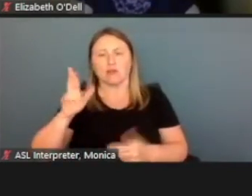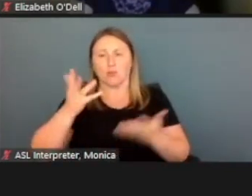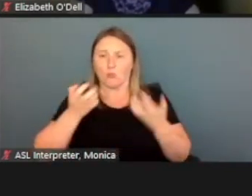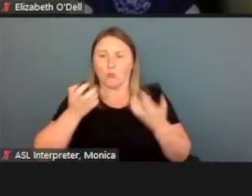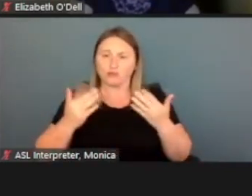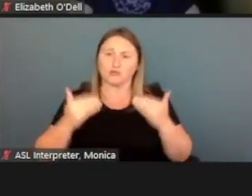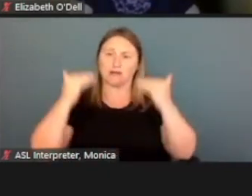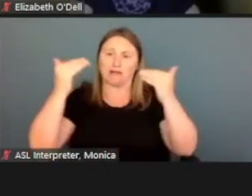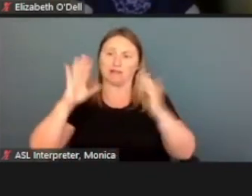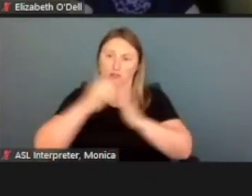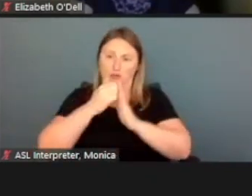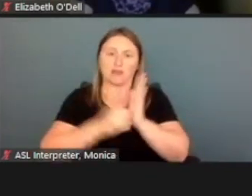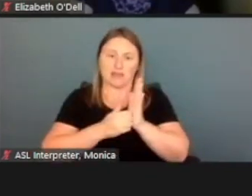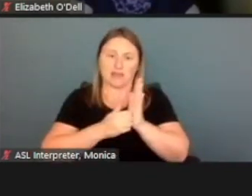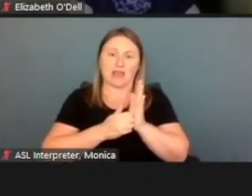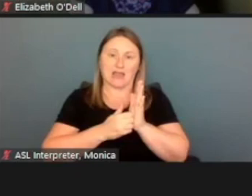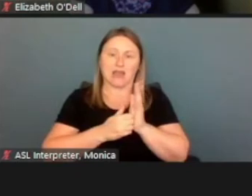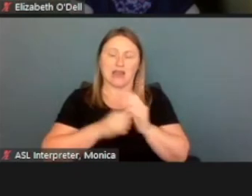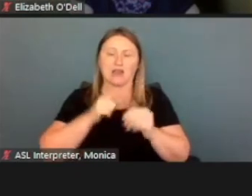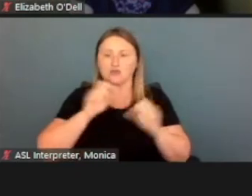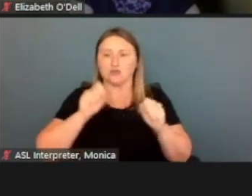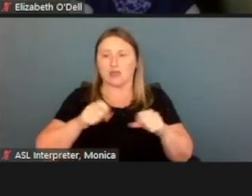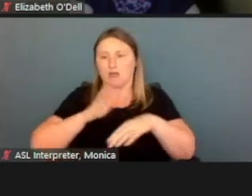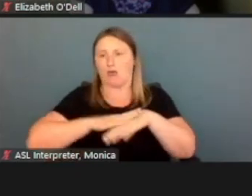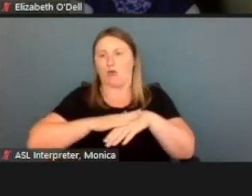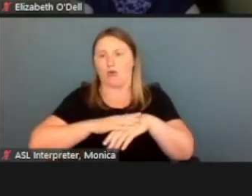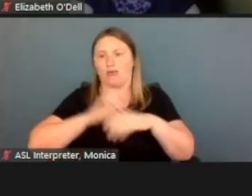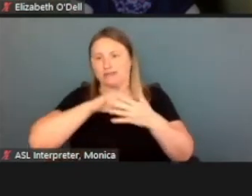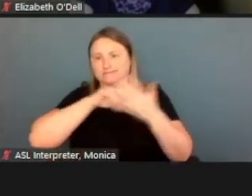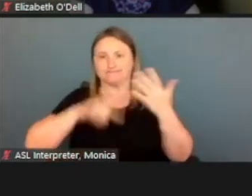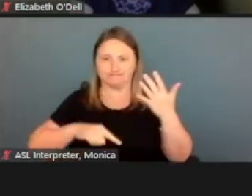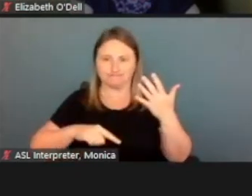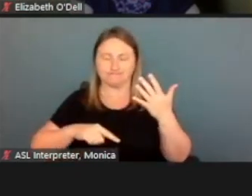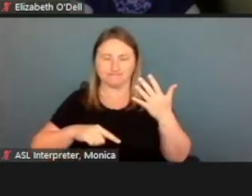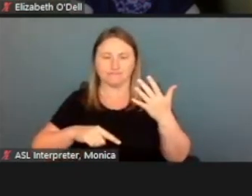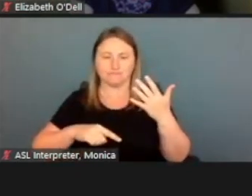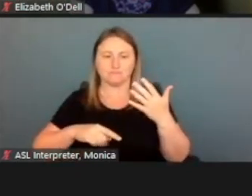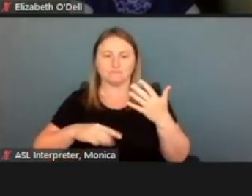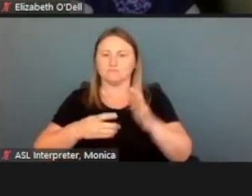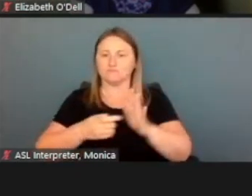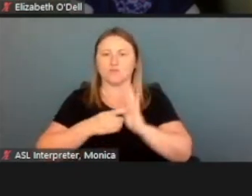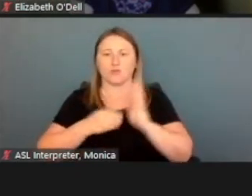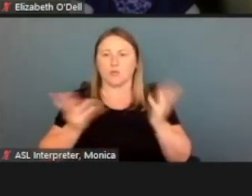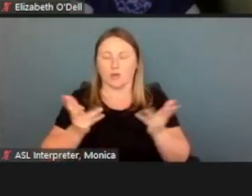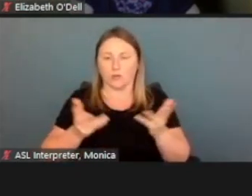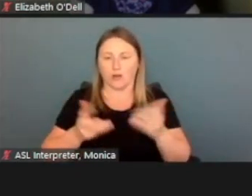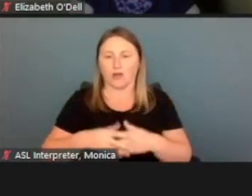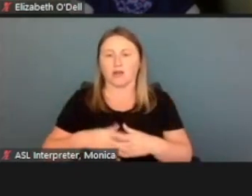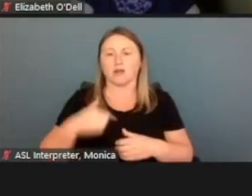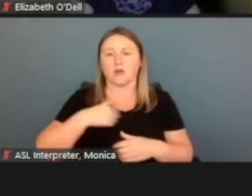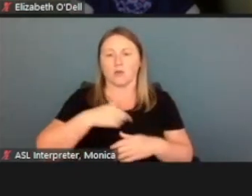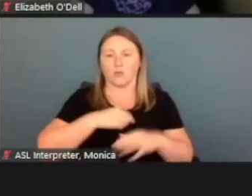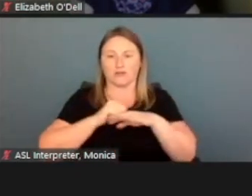and turn on these features? What that requires is that we submit their information